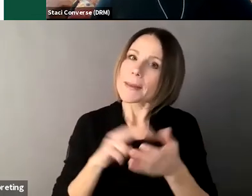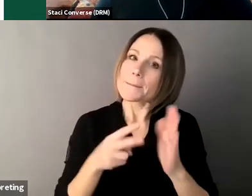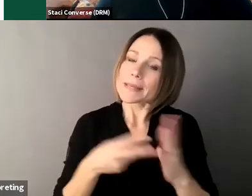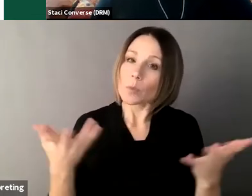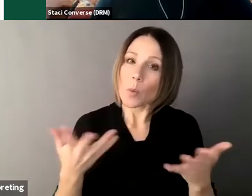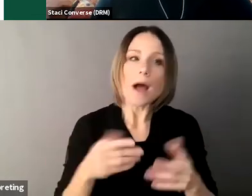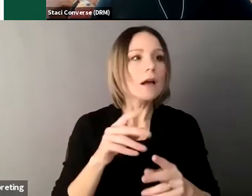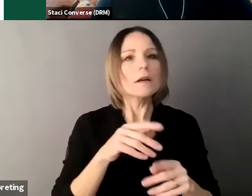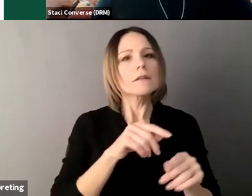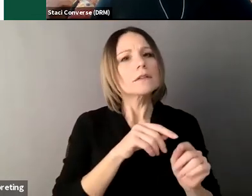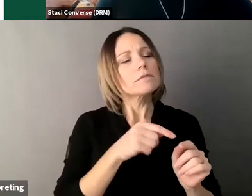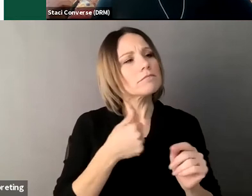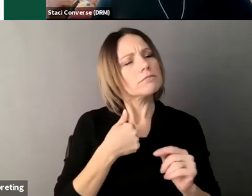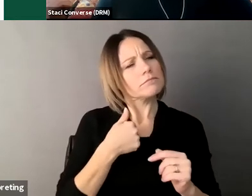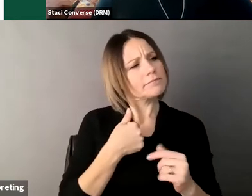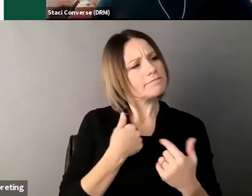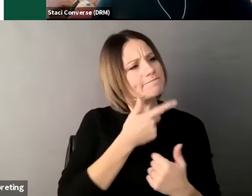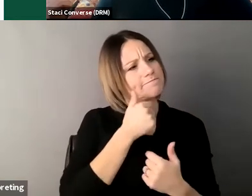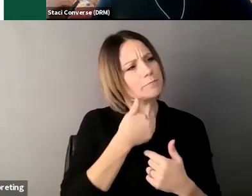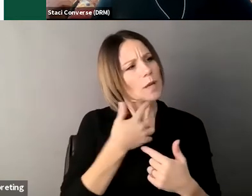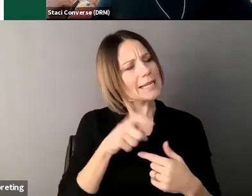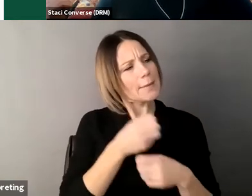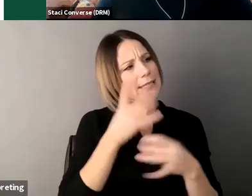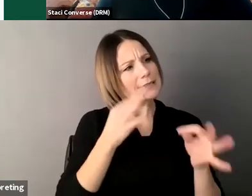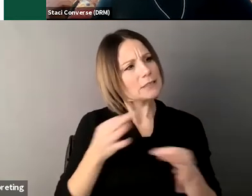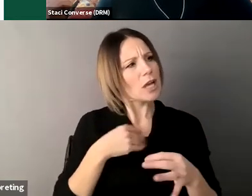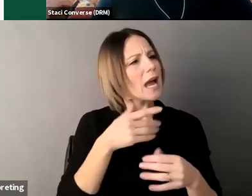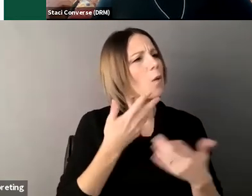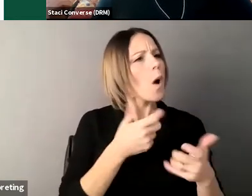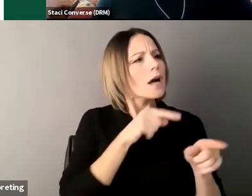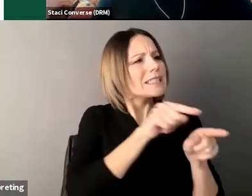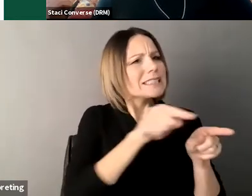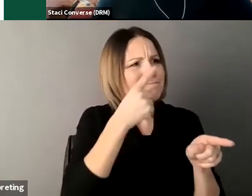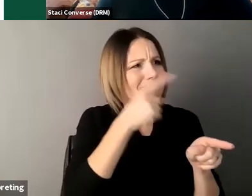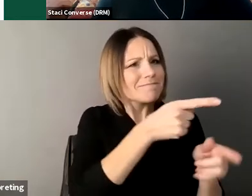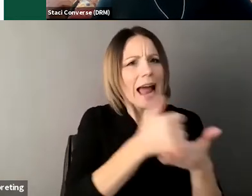individual's choosing in understanding the nature and consequences of person